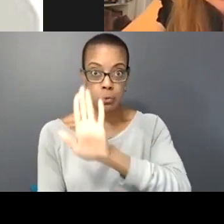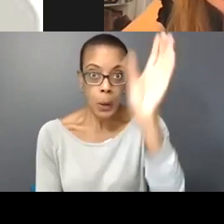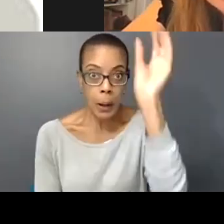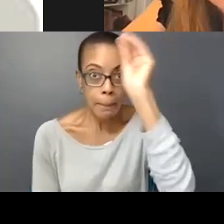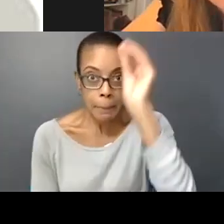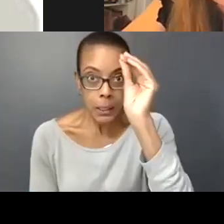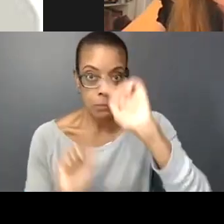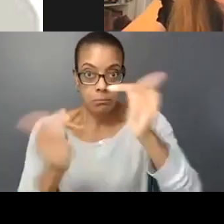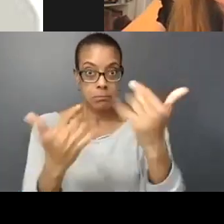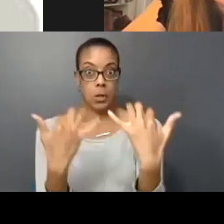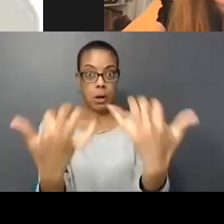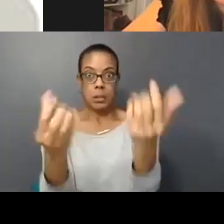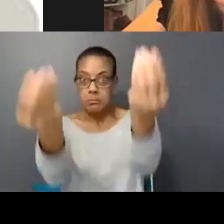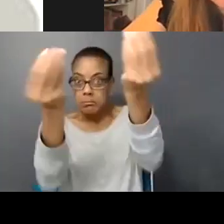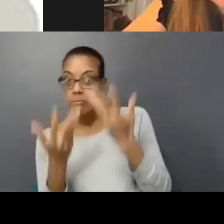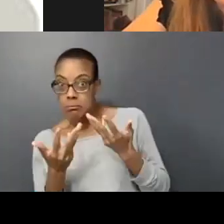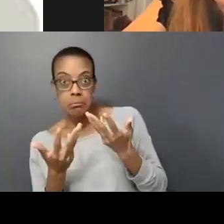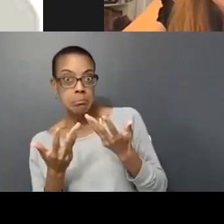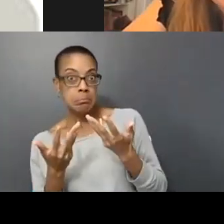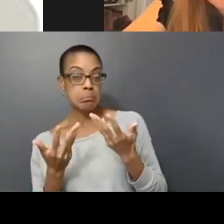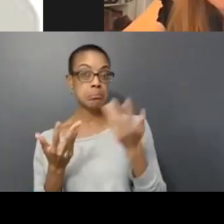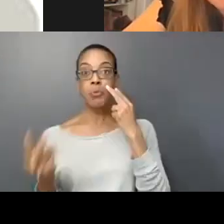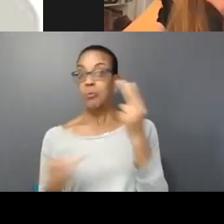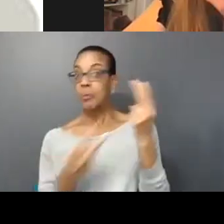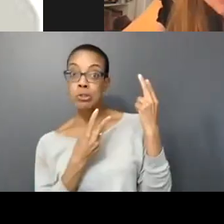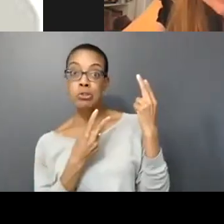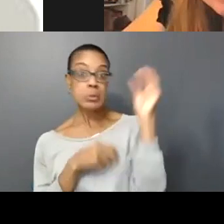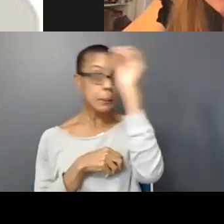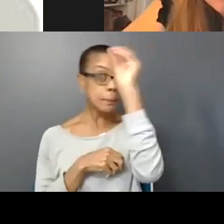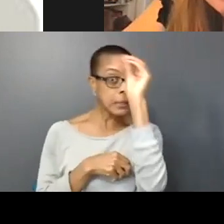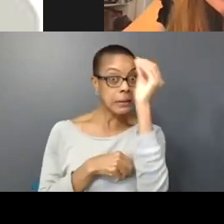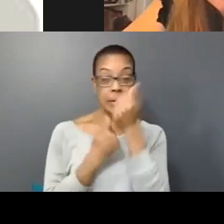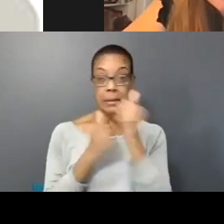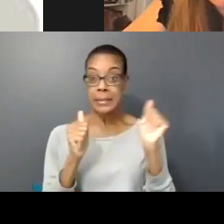to the audience, if other people had reflections on the piece. There are some already that